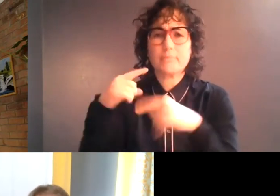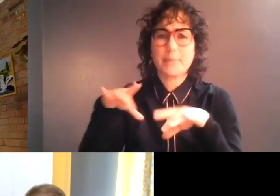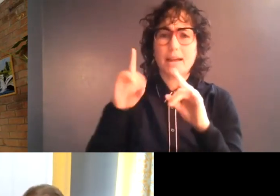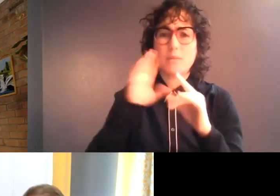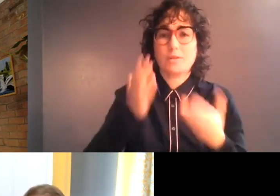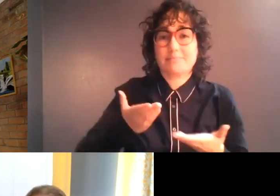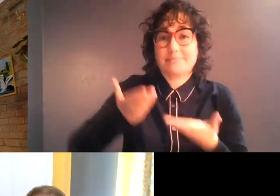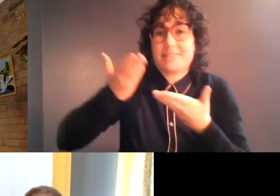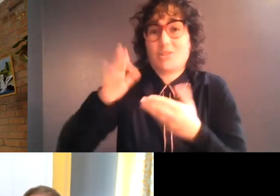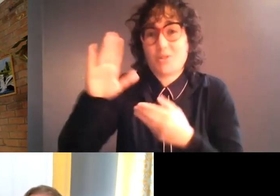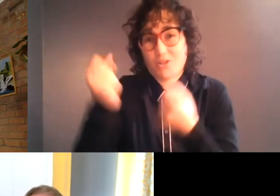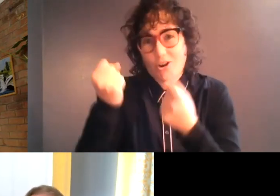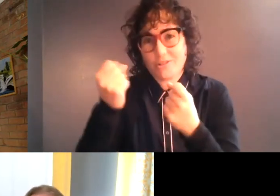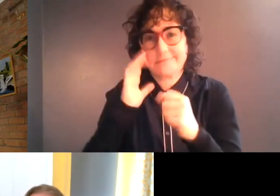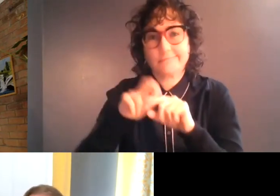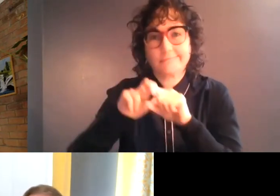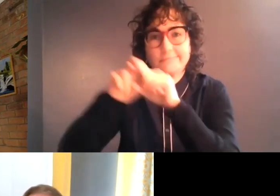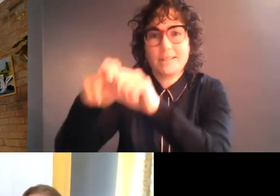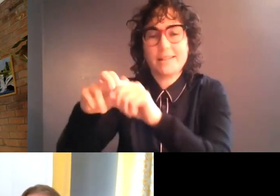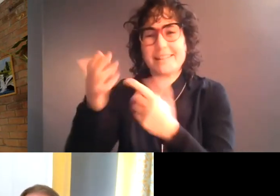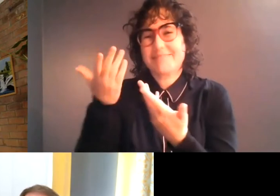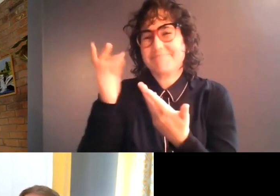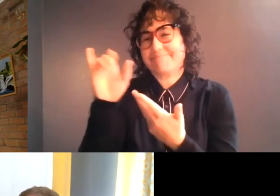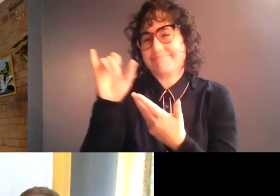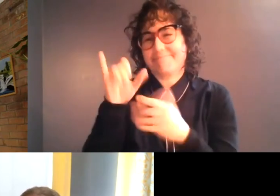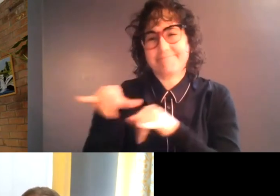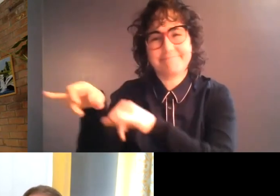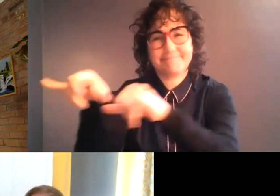to one of their cars. Just like everyone else in this godforsaken